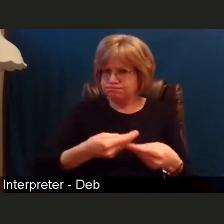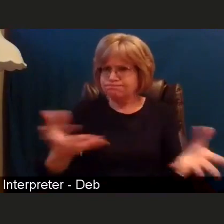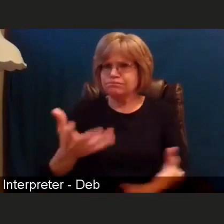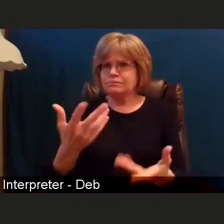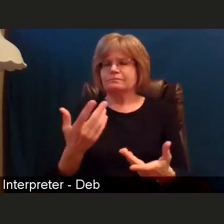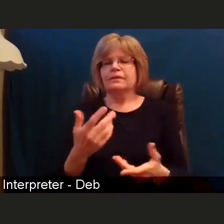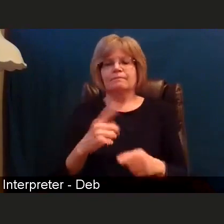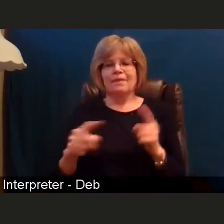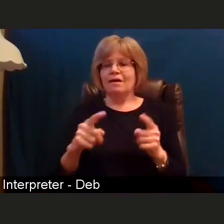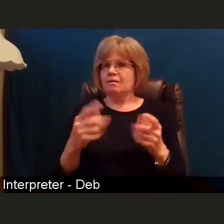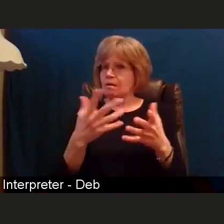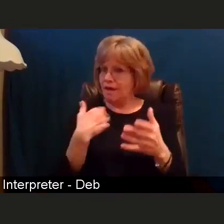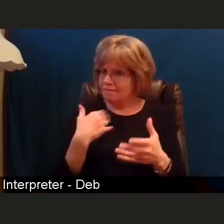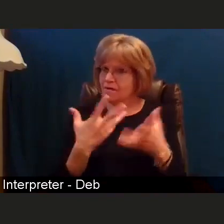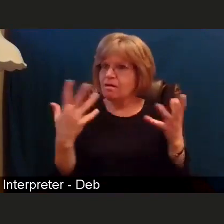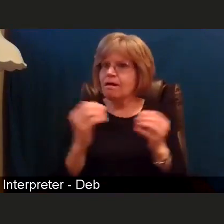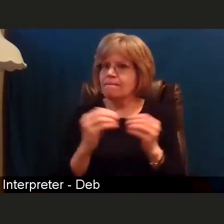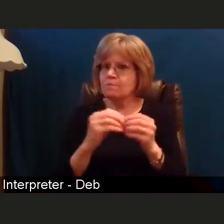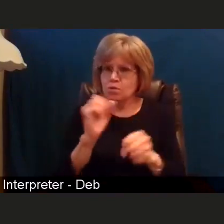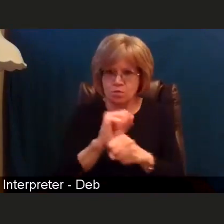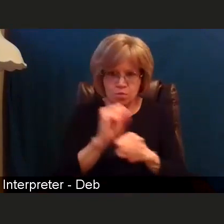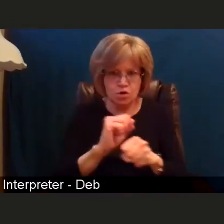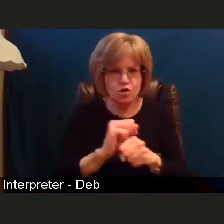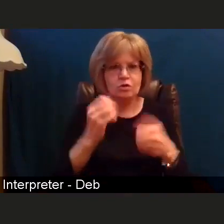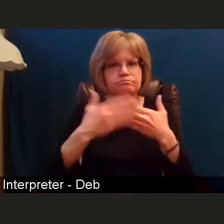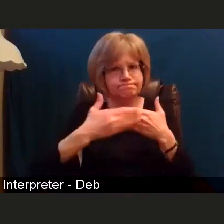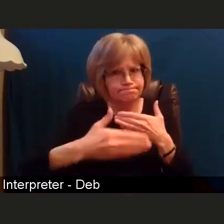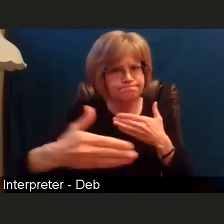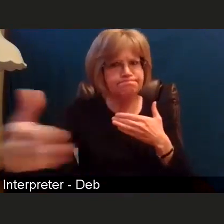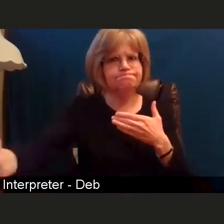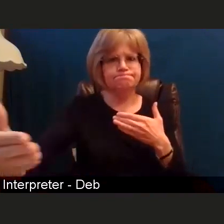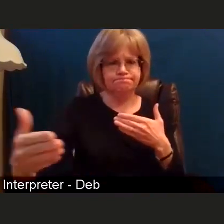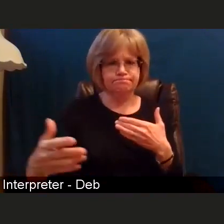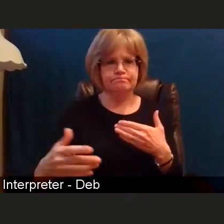I can only commit to you and I will reiterate this as we finish,